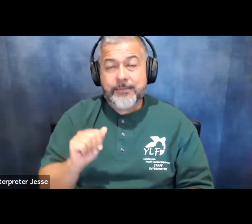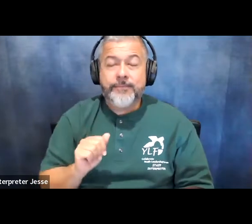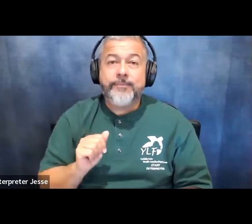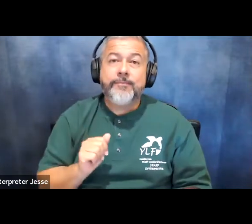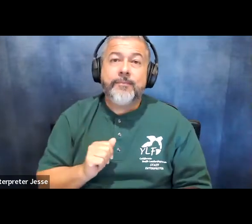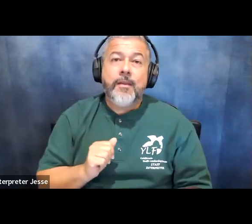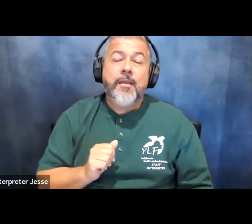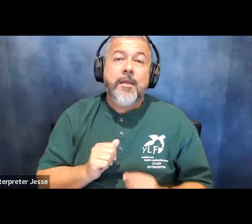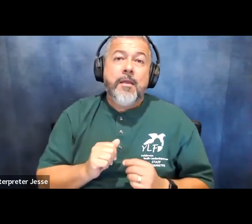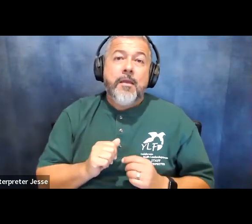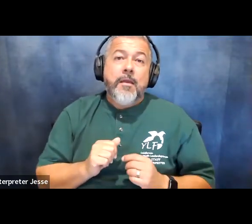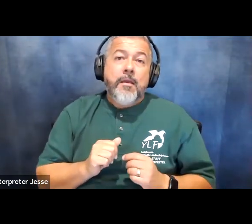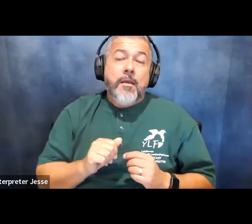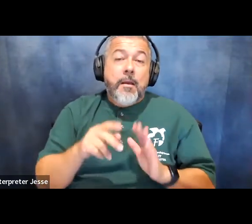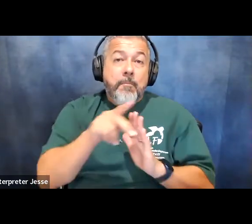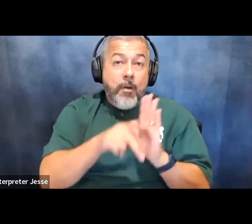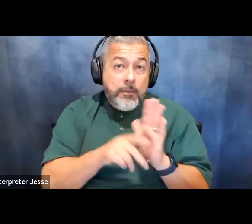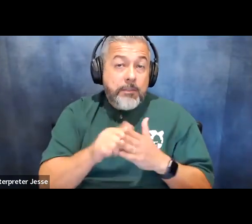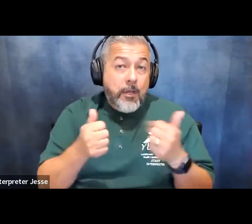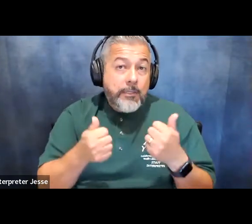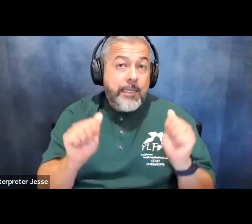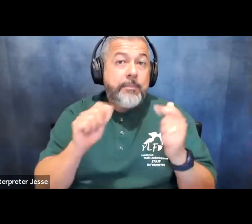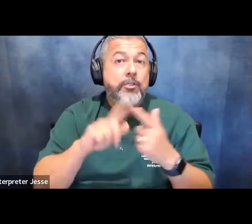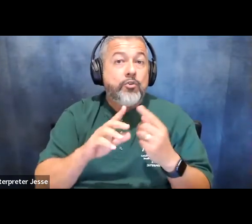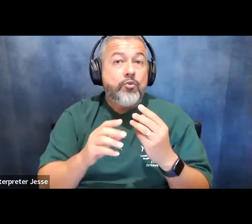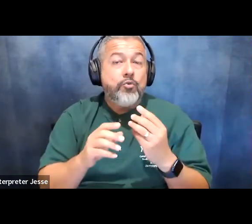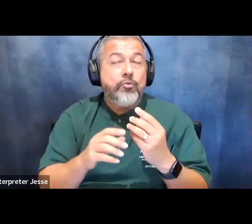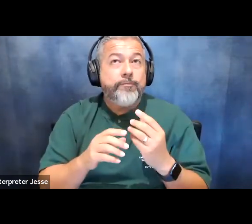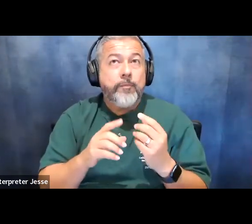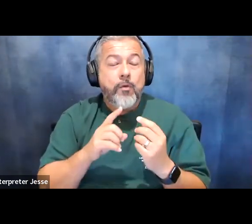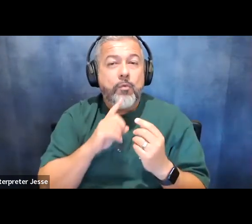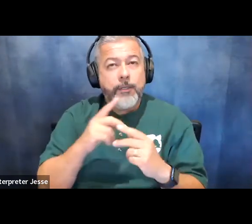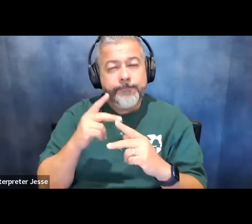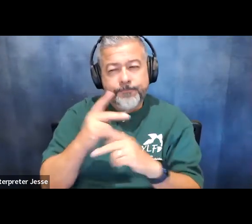policies that are attempting to get at the very real problem that our country has